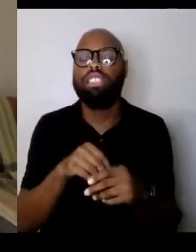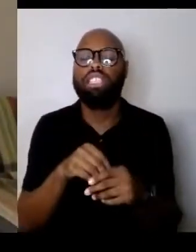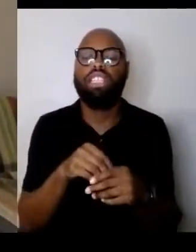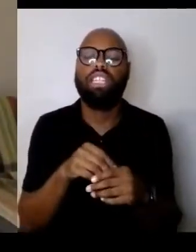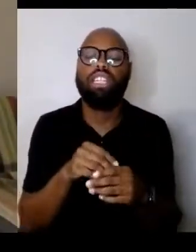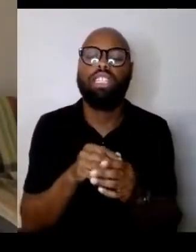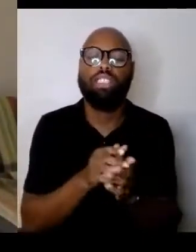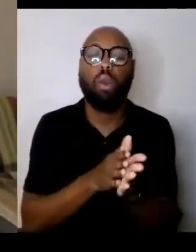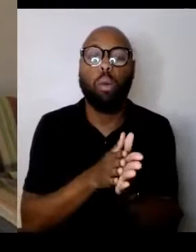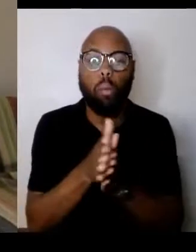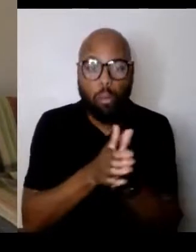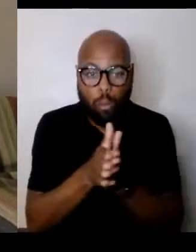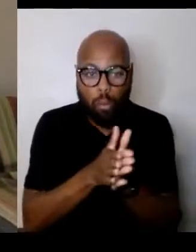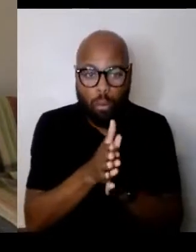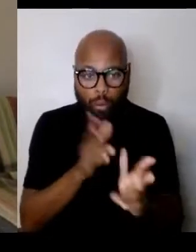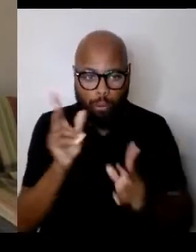to fight for a cause.